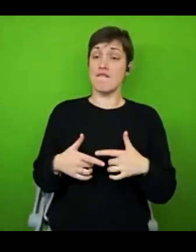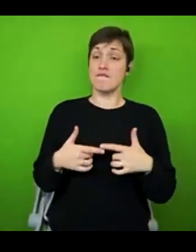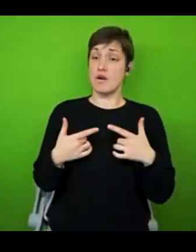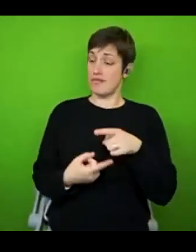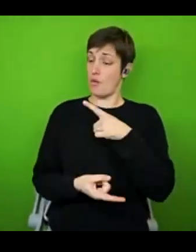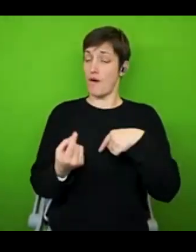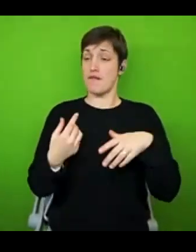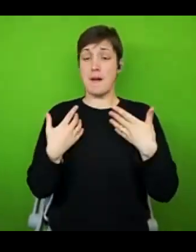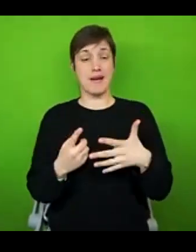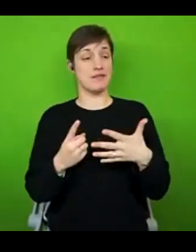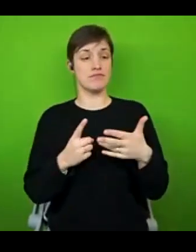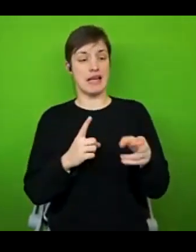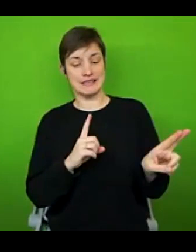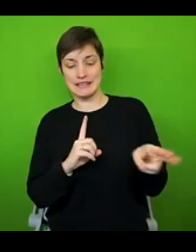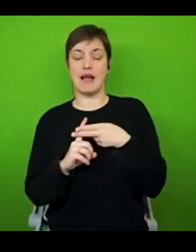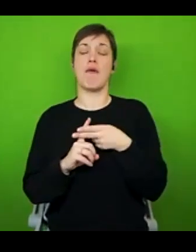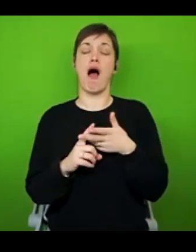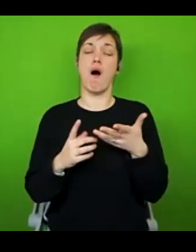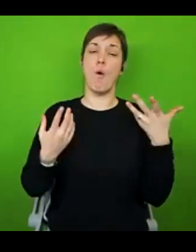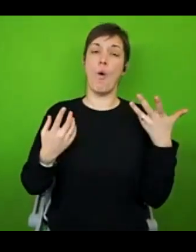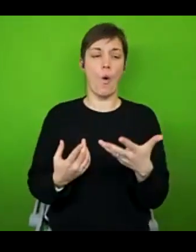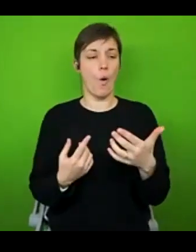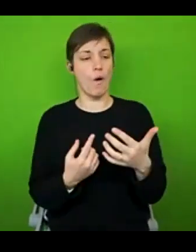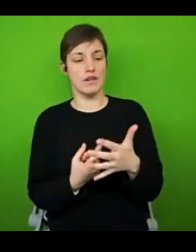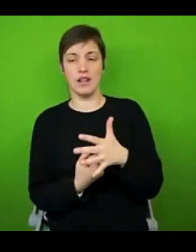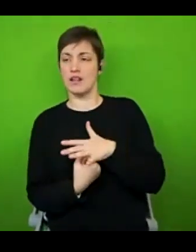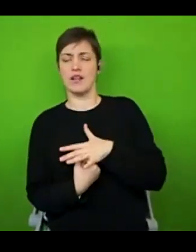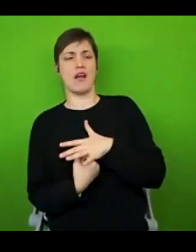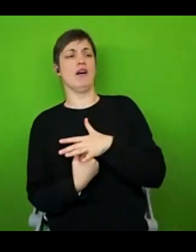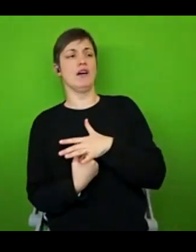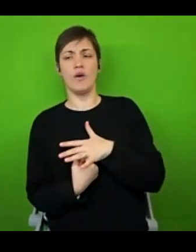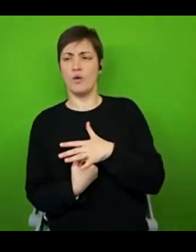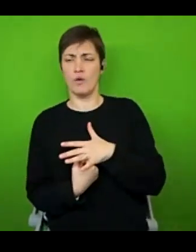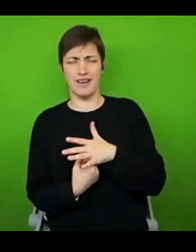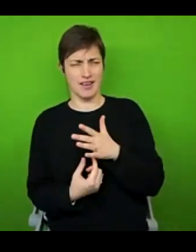gaslighting from medical professionals that we end up questioning ourselves whether we're even as ill as we think we are.